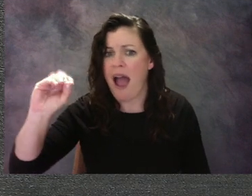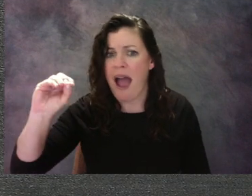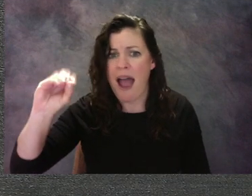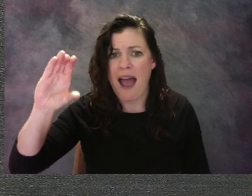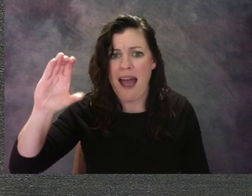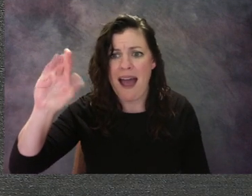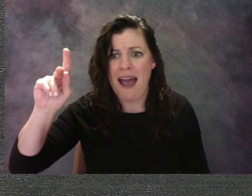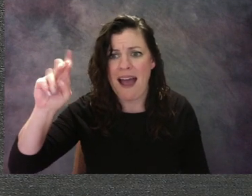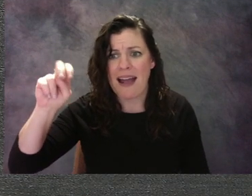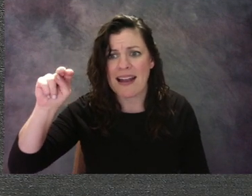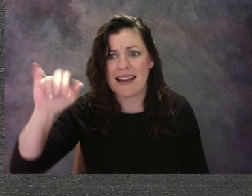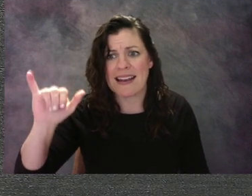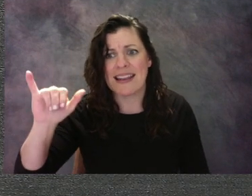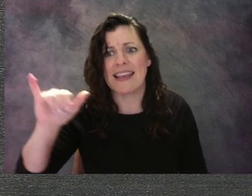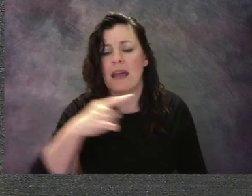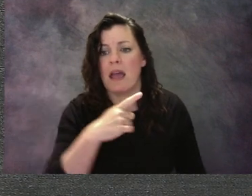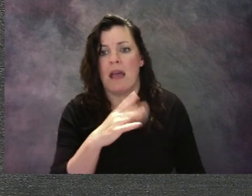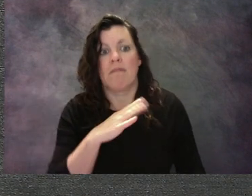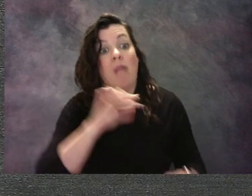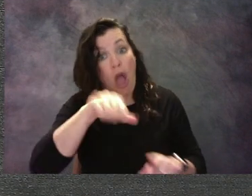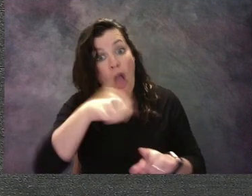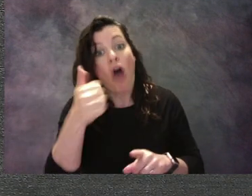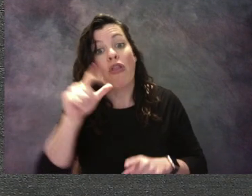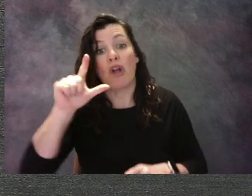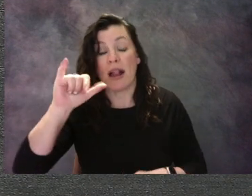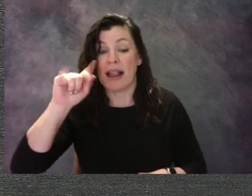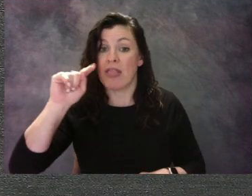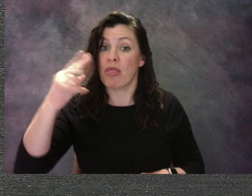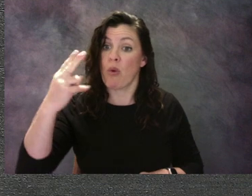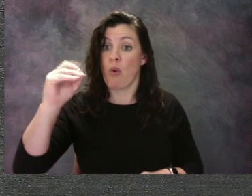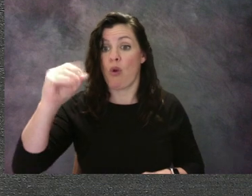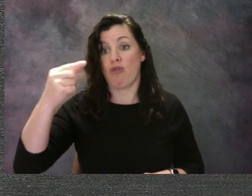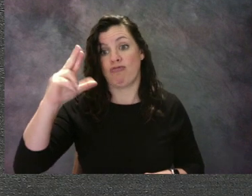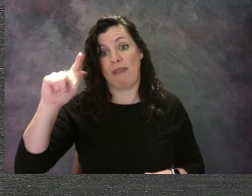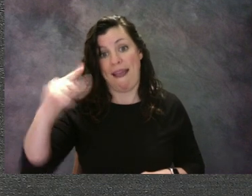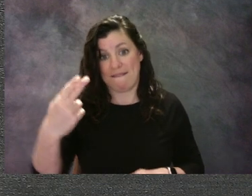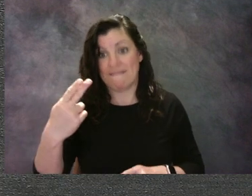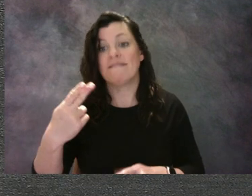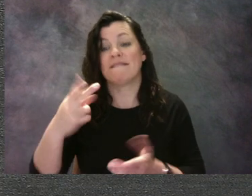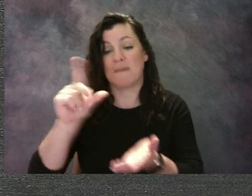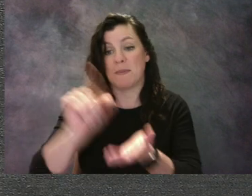when we looked at our pet portraits and I showed you that man with his little dachshunds,